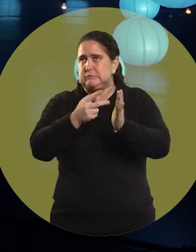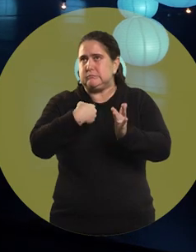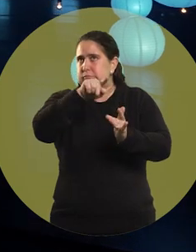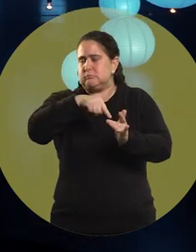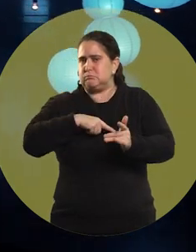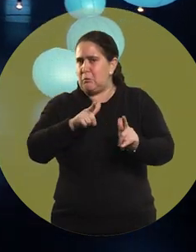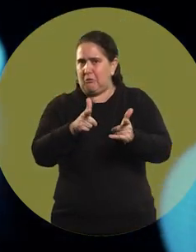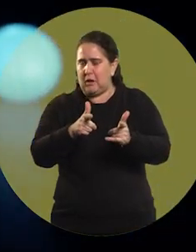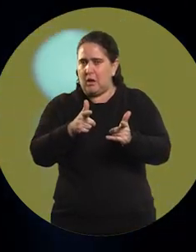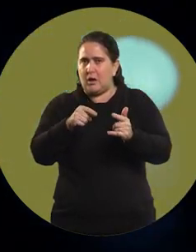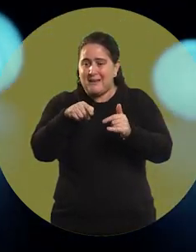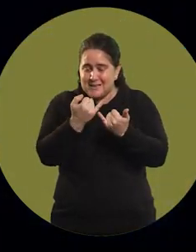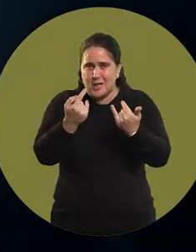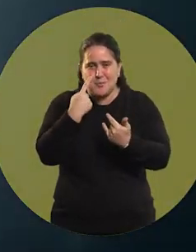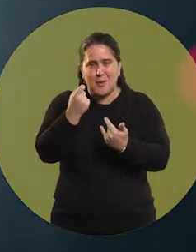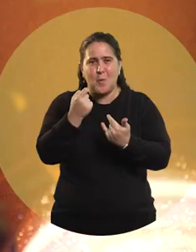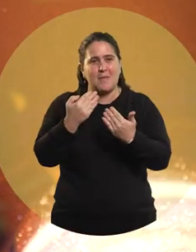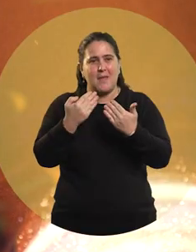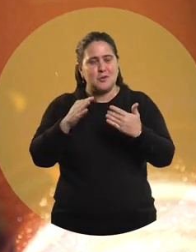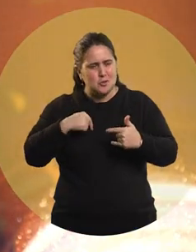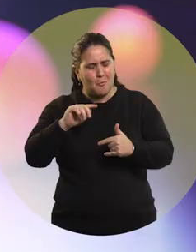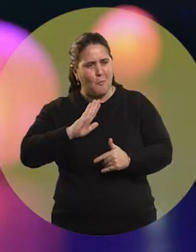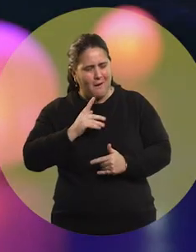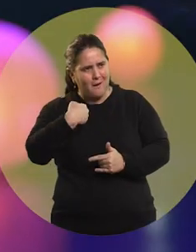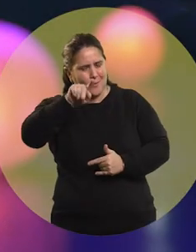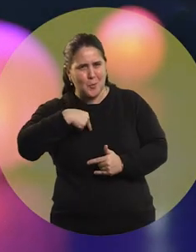I was that woman for a lot of girls.